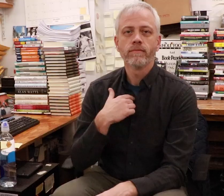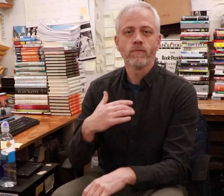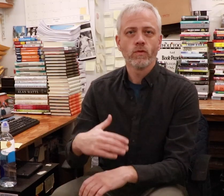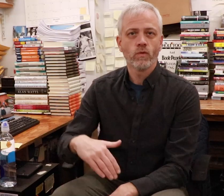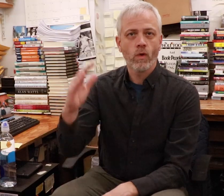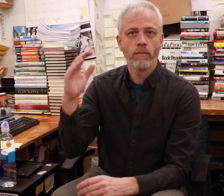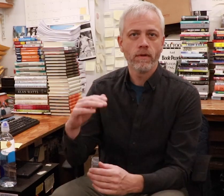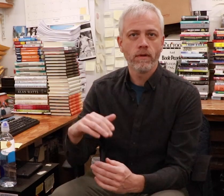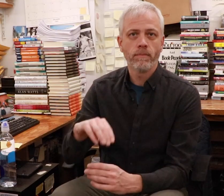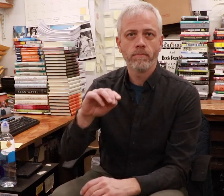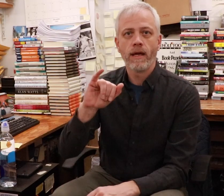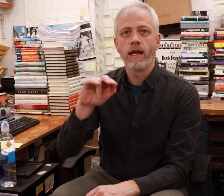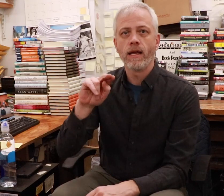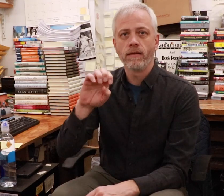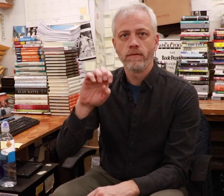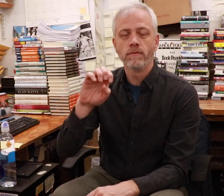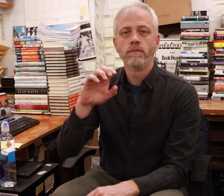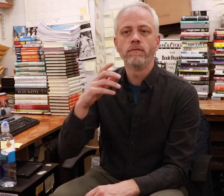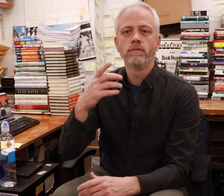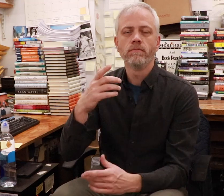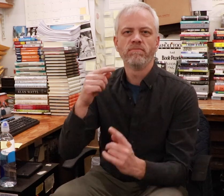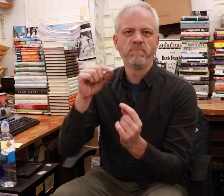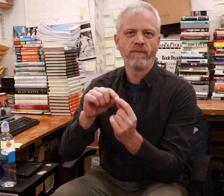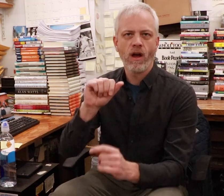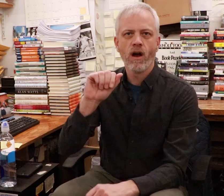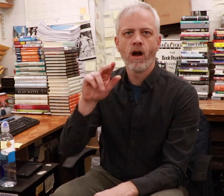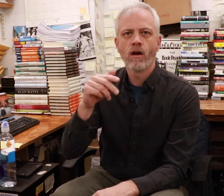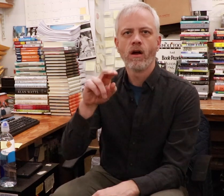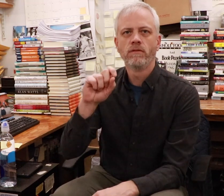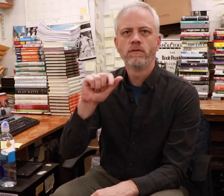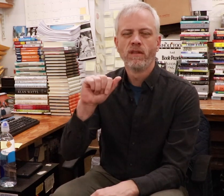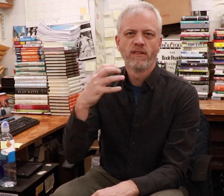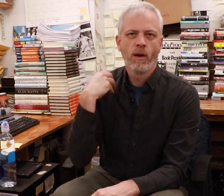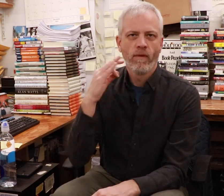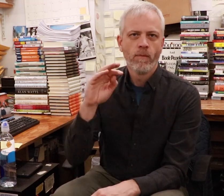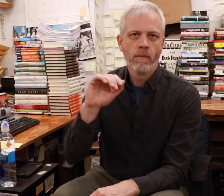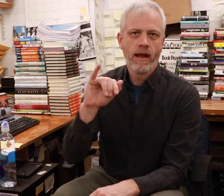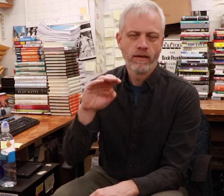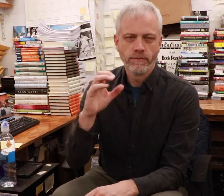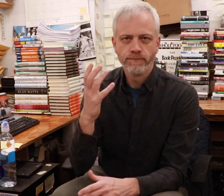I grew up in the capital of Maine, Augusta.